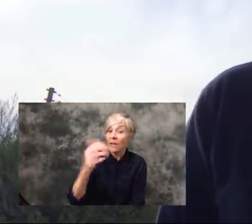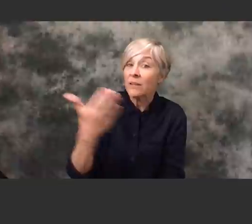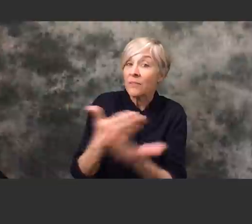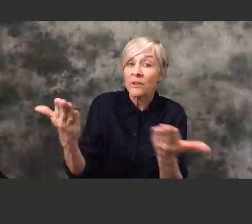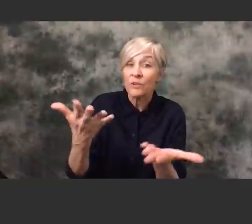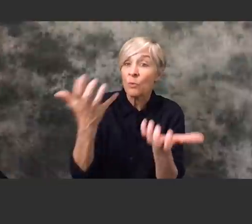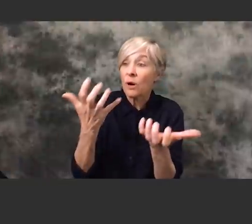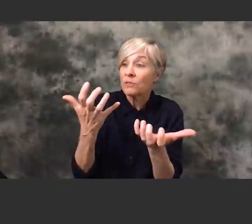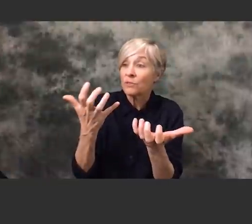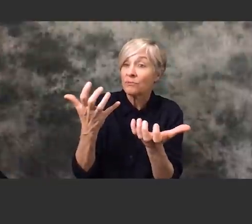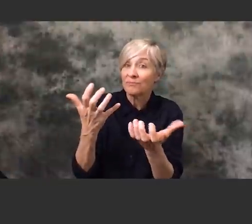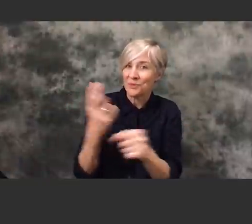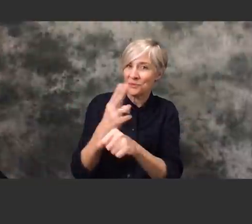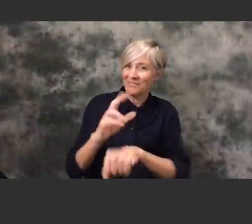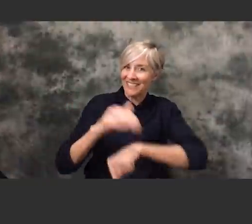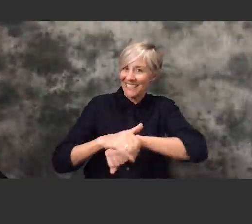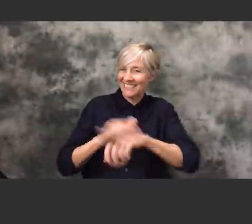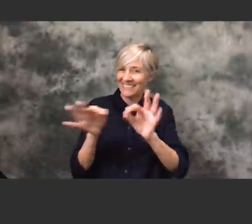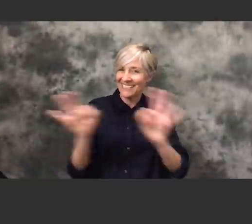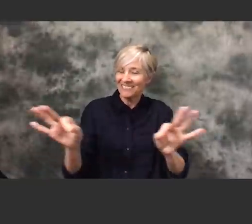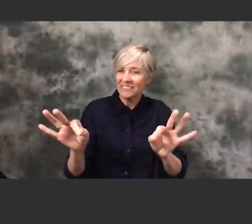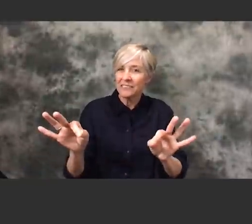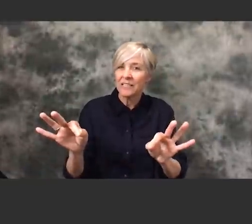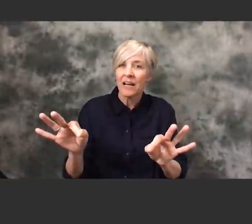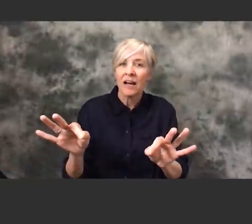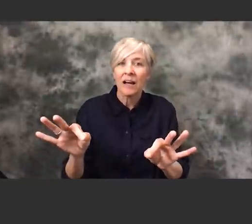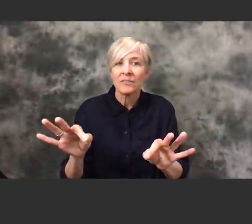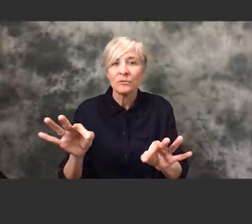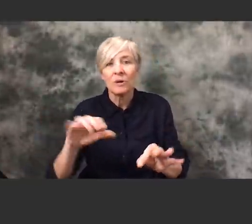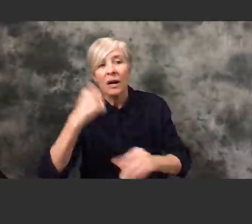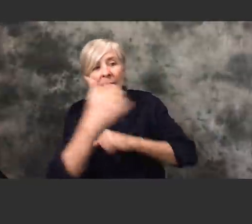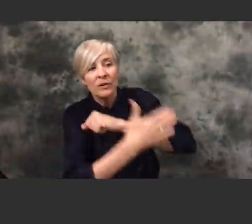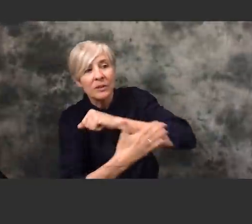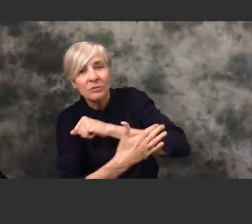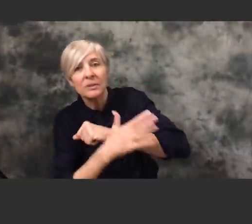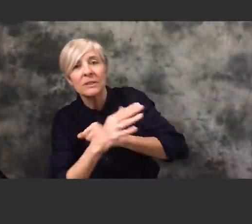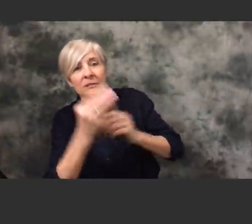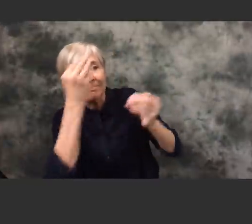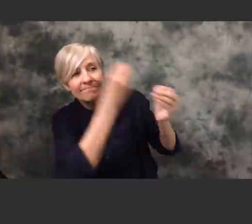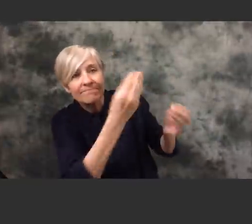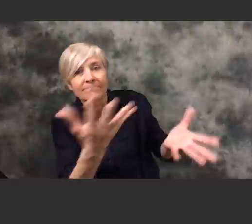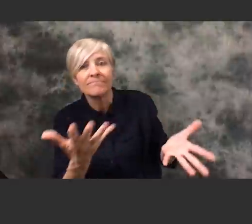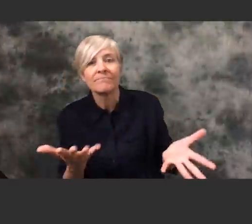And is there anything that you would like to say in English to countries far away letting them